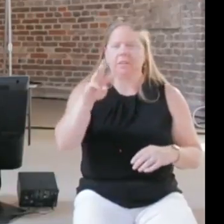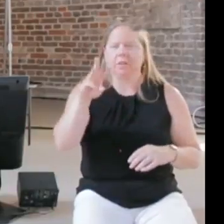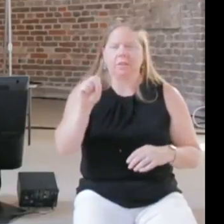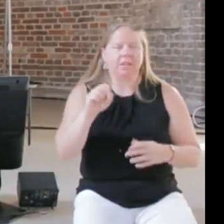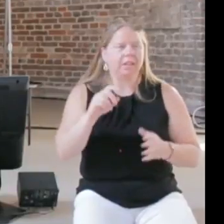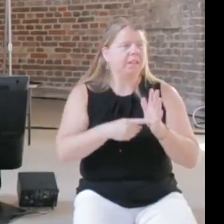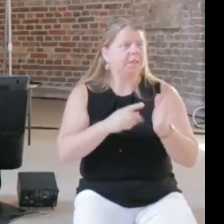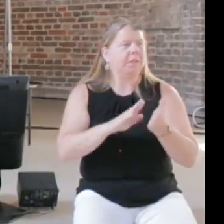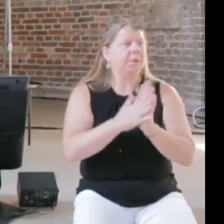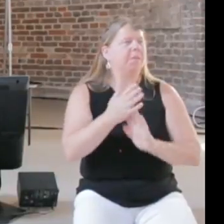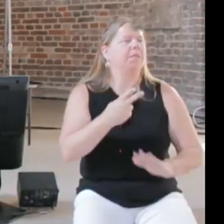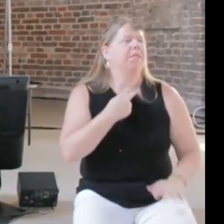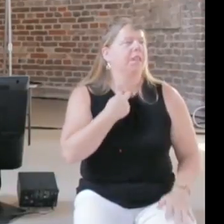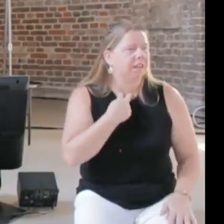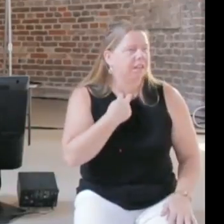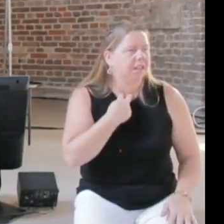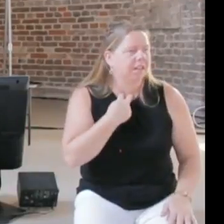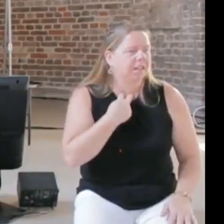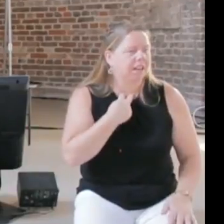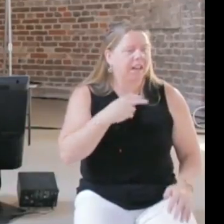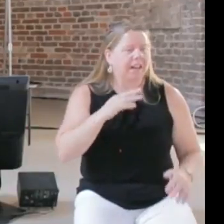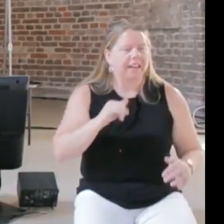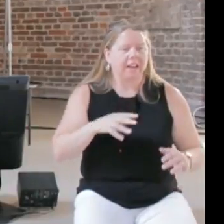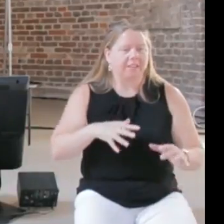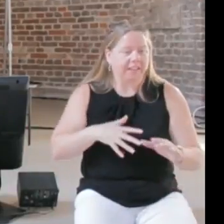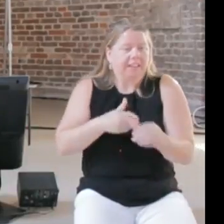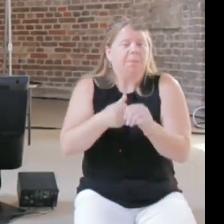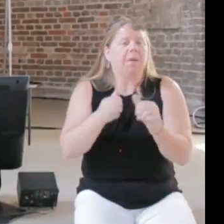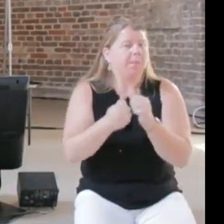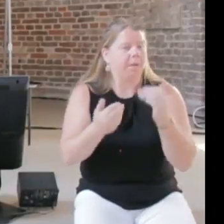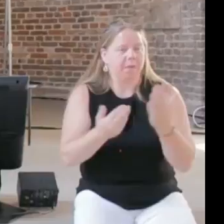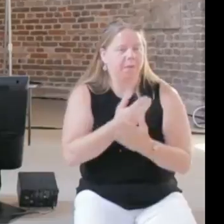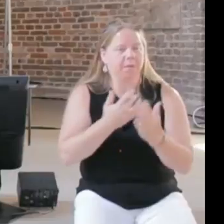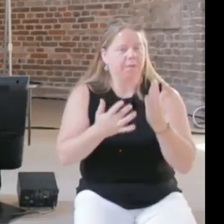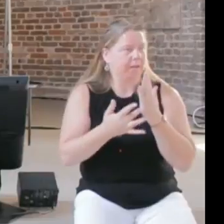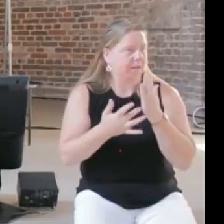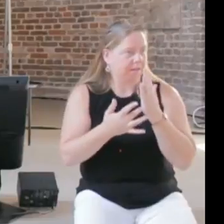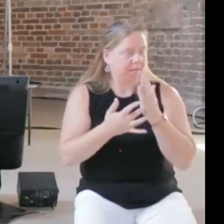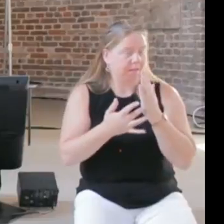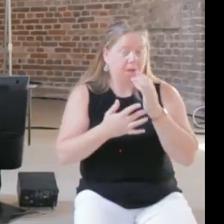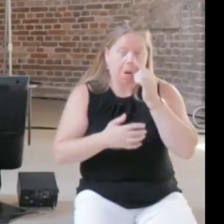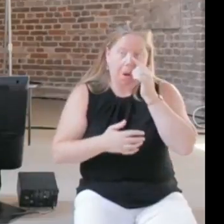wasn't able to adapt to the technology or the social system, so bringing art and technology